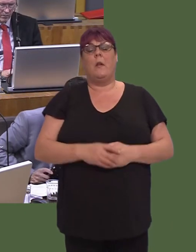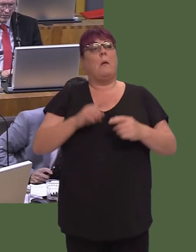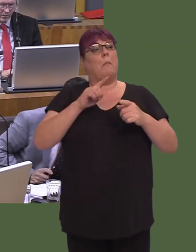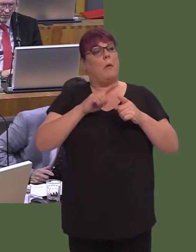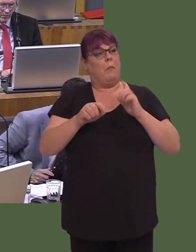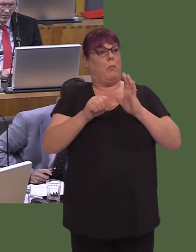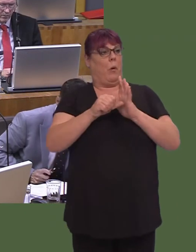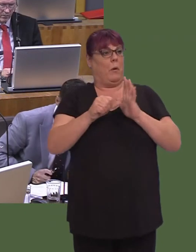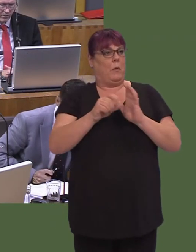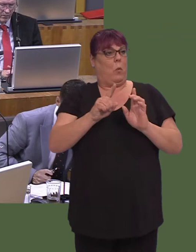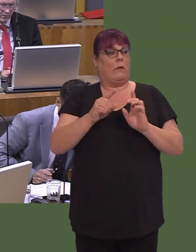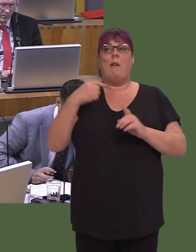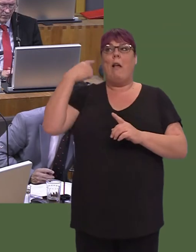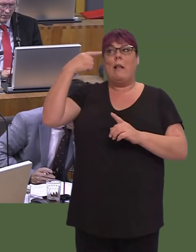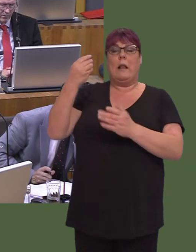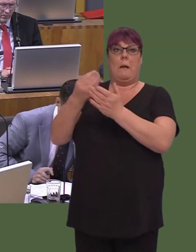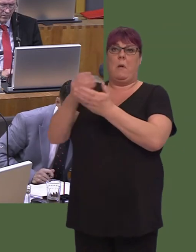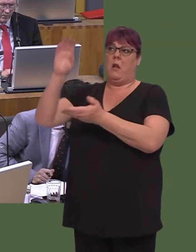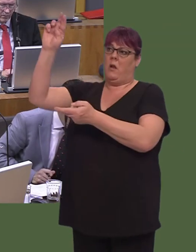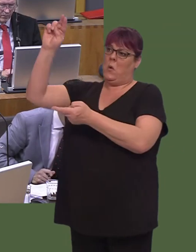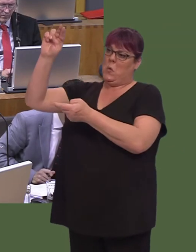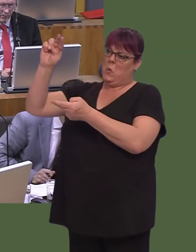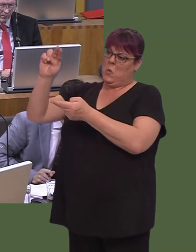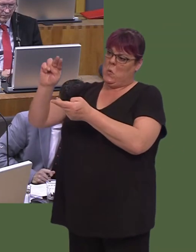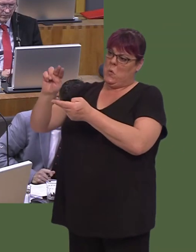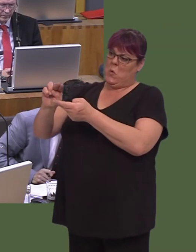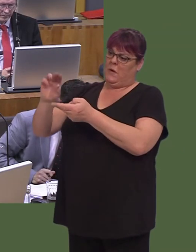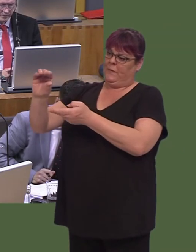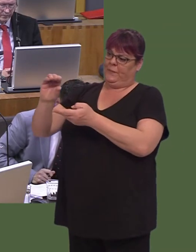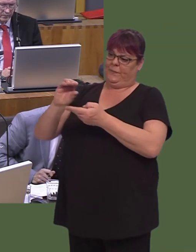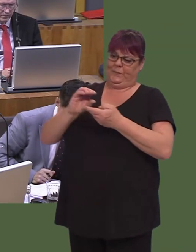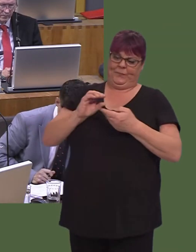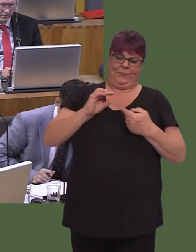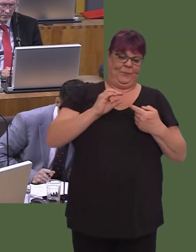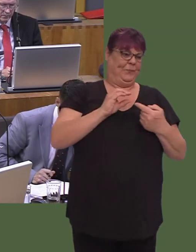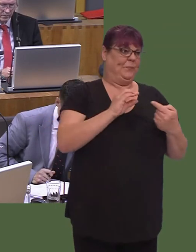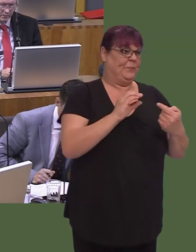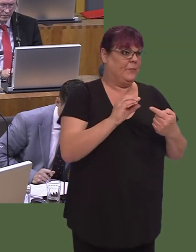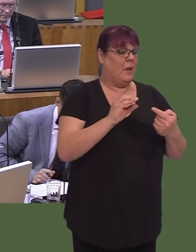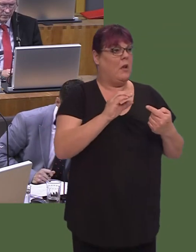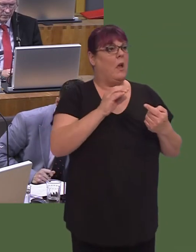So, felly, os bydd yr arian yna, byddwn ni'n gallu helpu awdurdodau lleol yn yr un ffordd ag y gwnaethom ni llynedd.